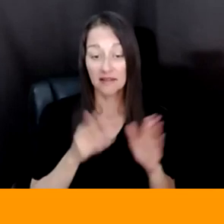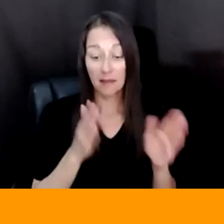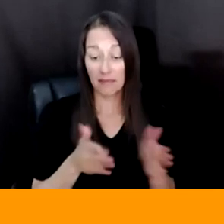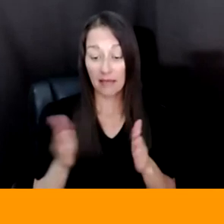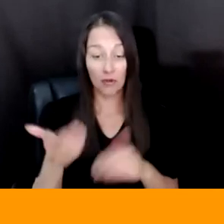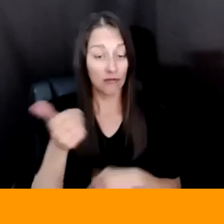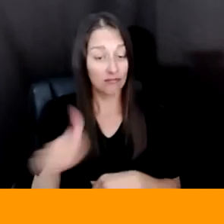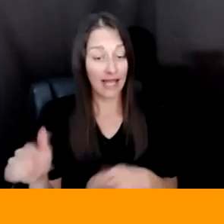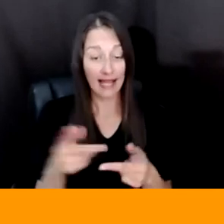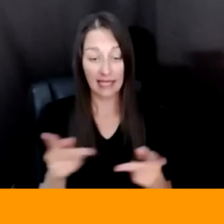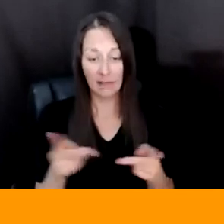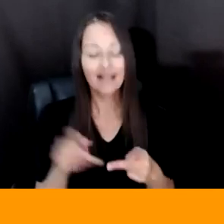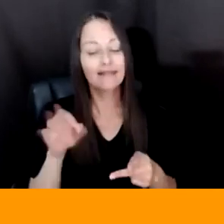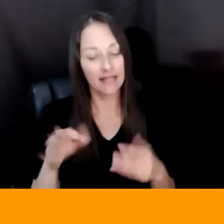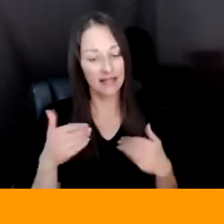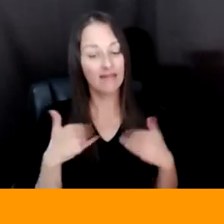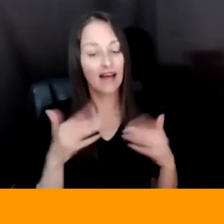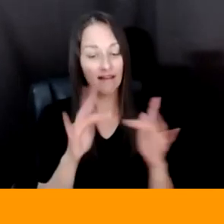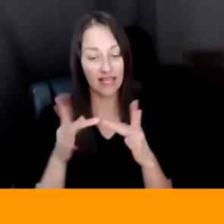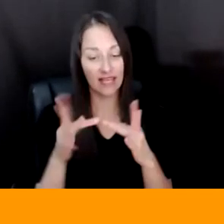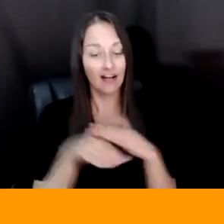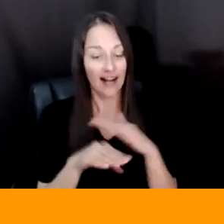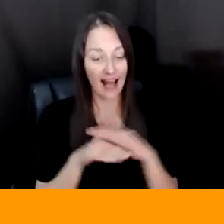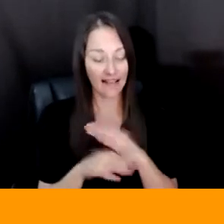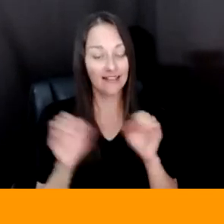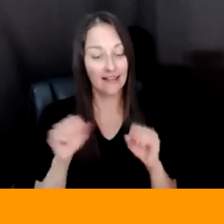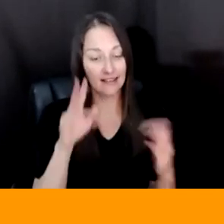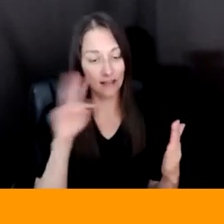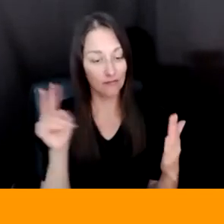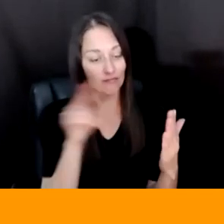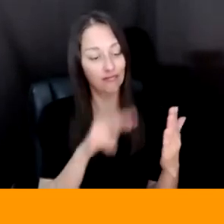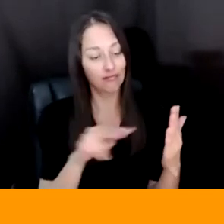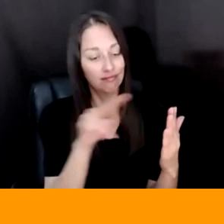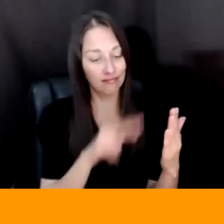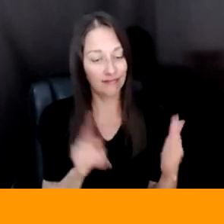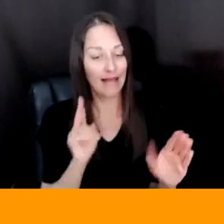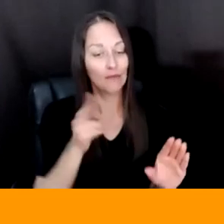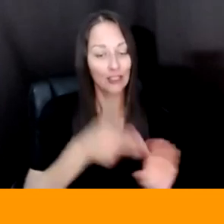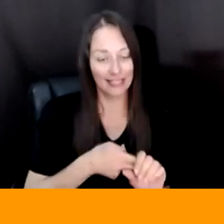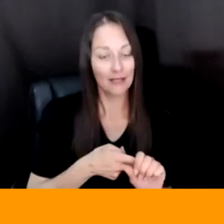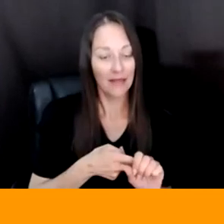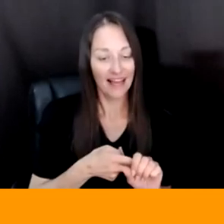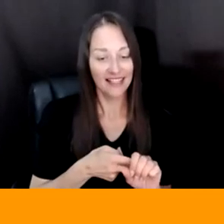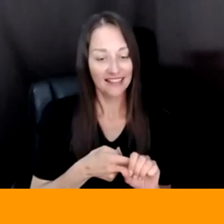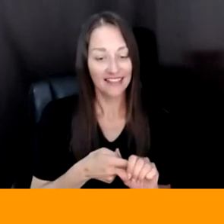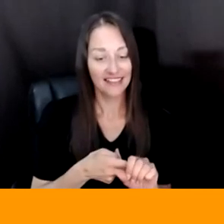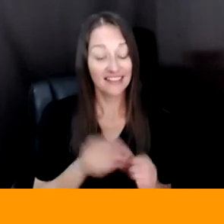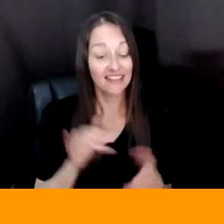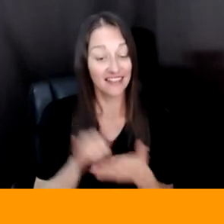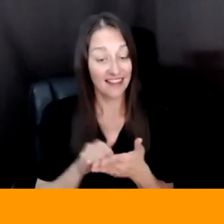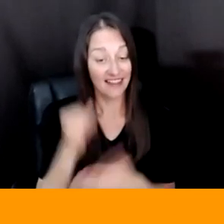INTERNET CAN COME AND PARTAKE AND PARTICIPATE IN THEM. AND THAT THOUGHT IS SUPER GRATIFYING TO ME,